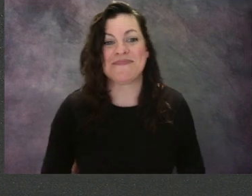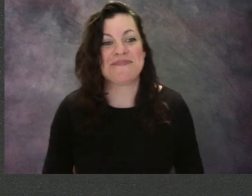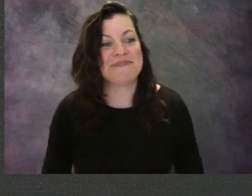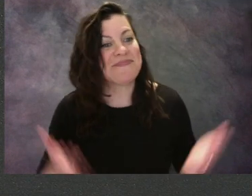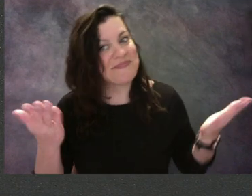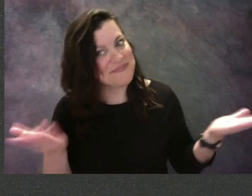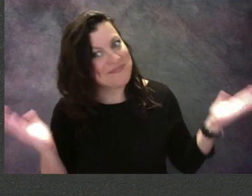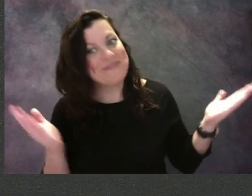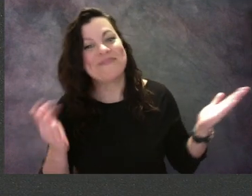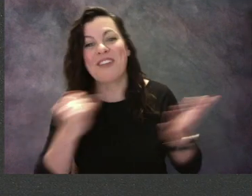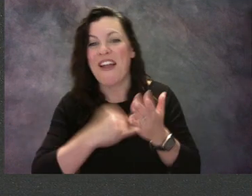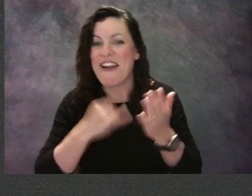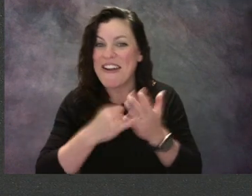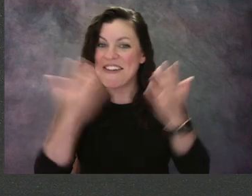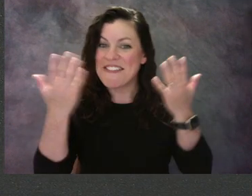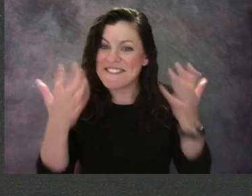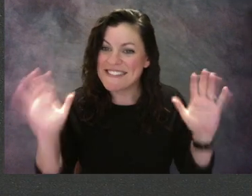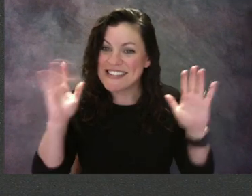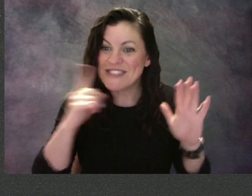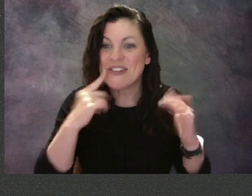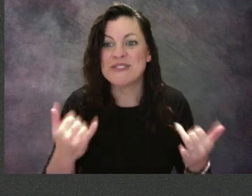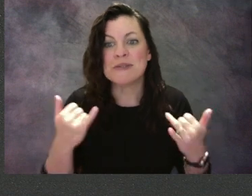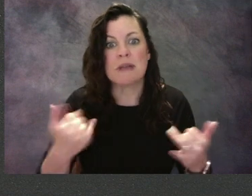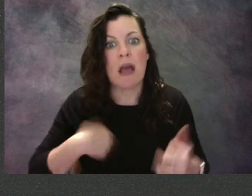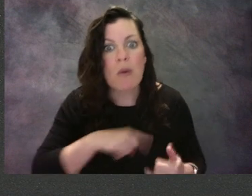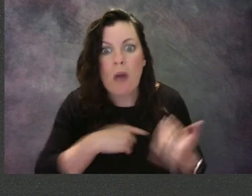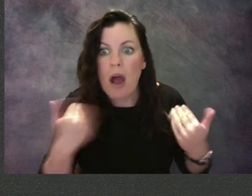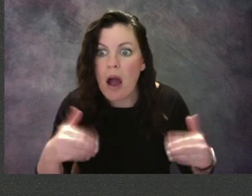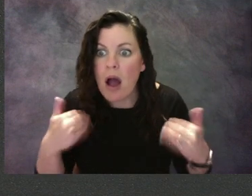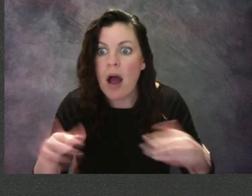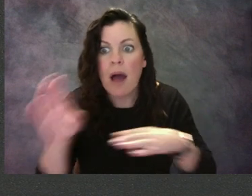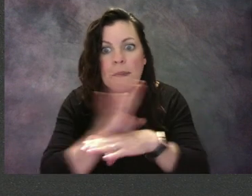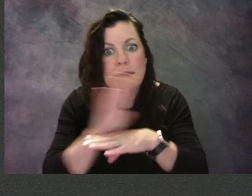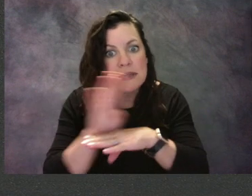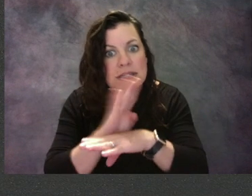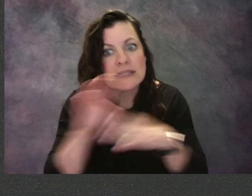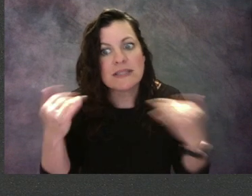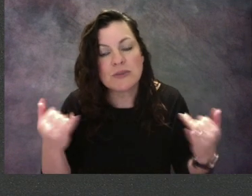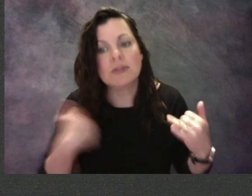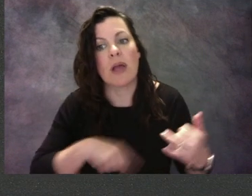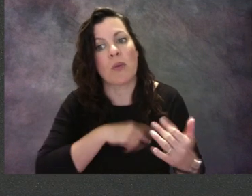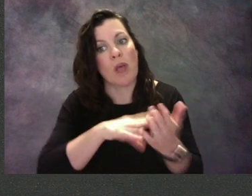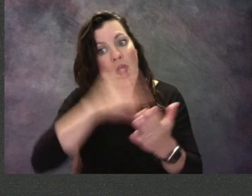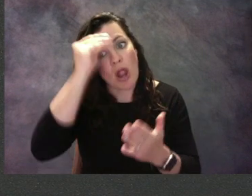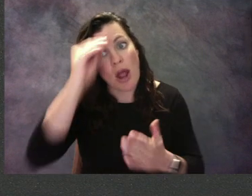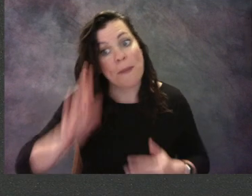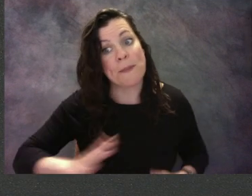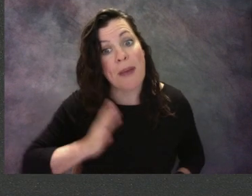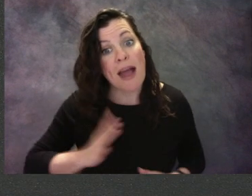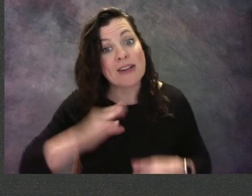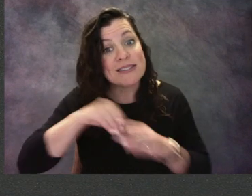We got a lot accomplished. We learned all about manners today and we learned how to use our manners in an art museum.